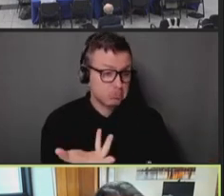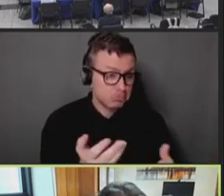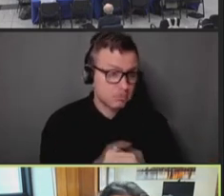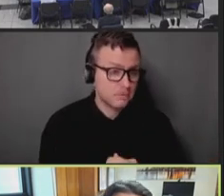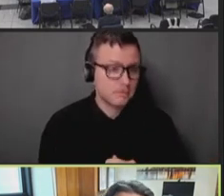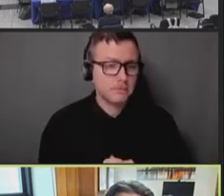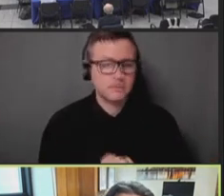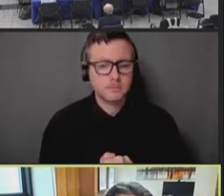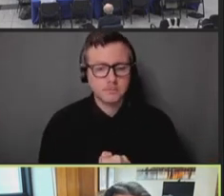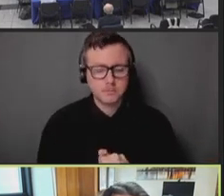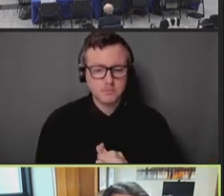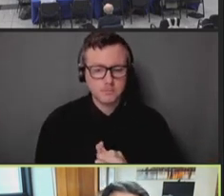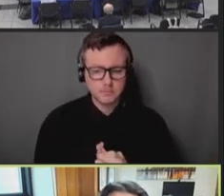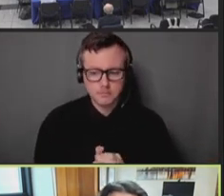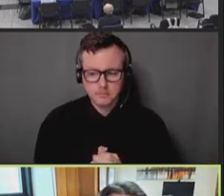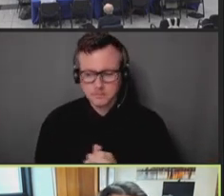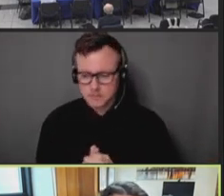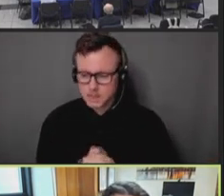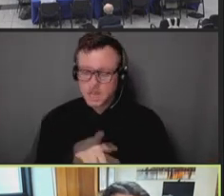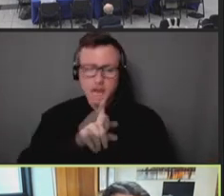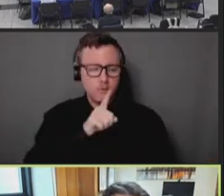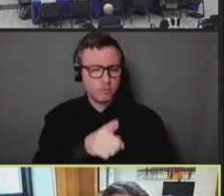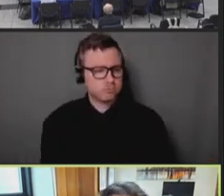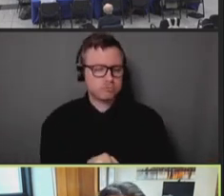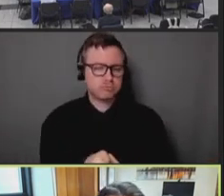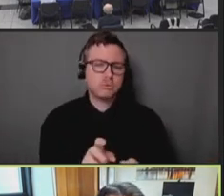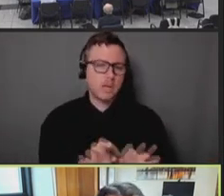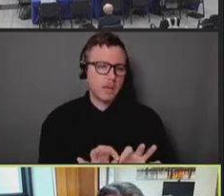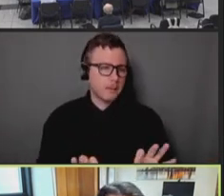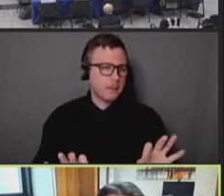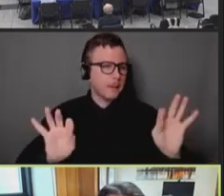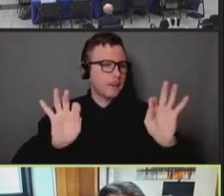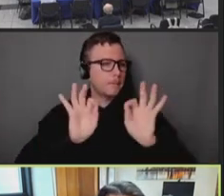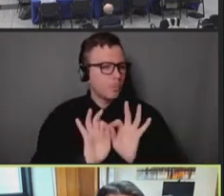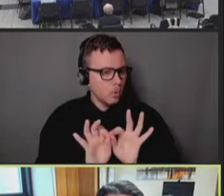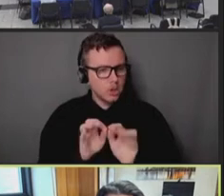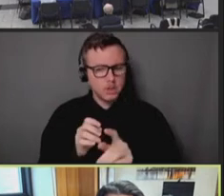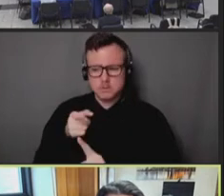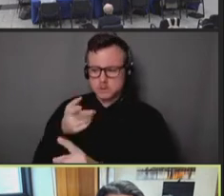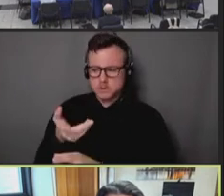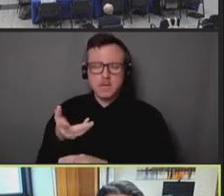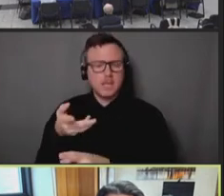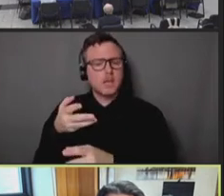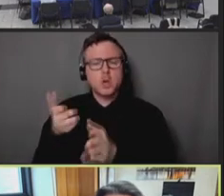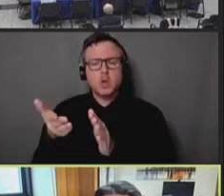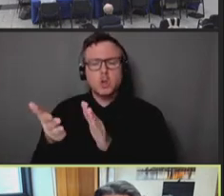clearly there's immense value in leveraging existing community relationships. We -- at